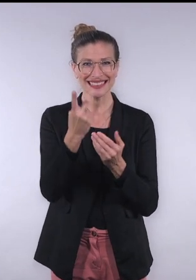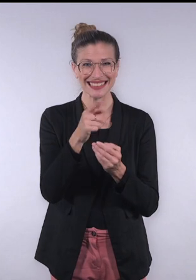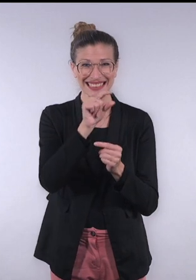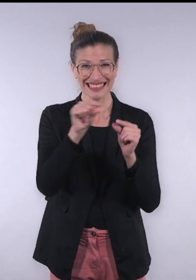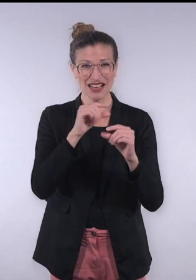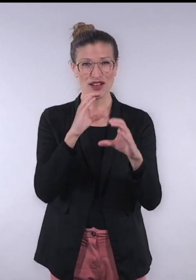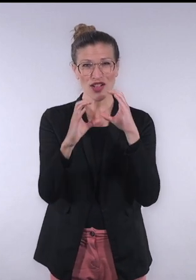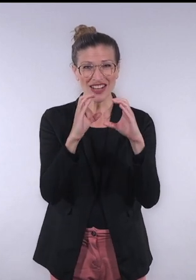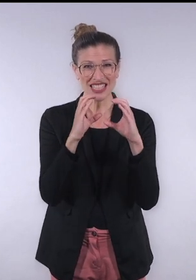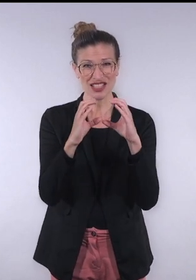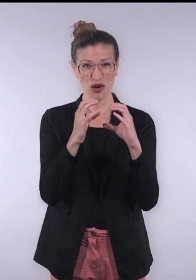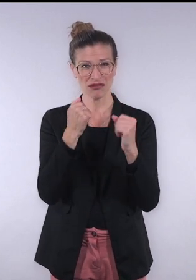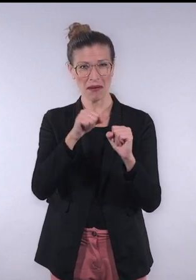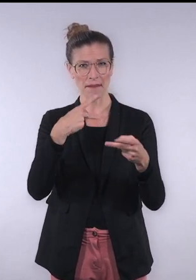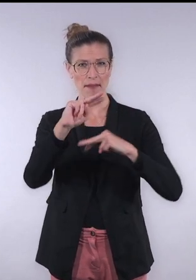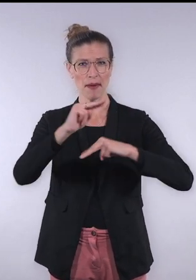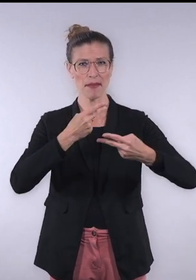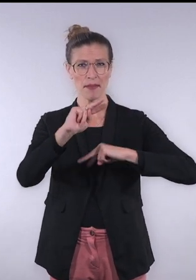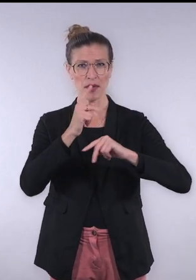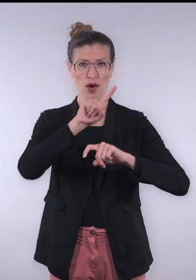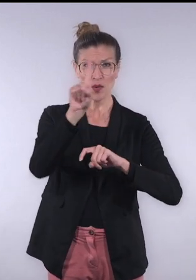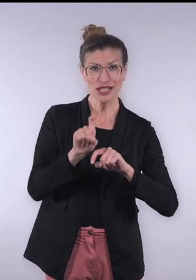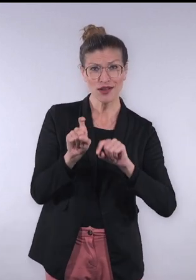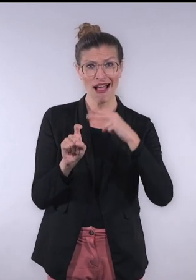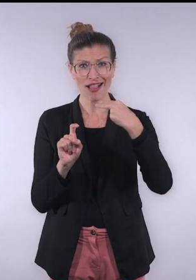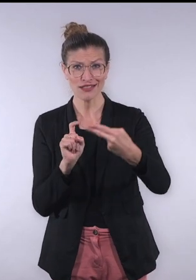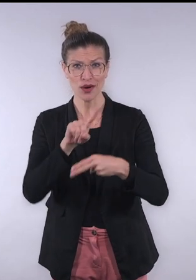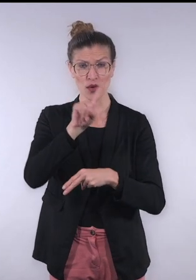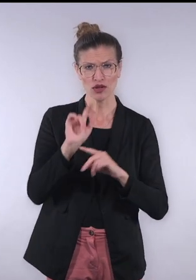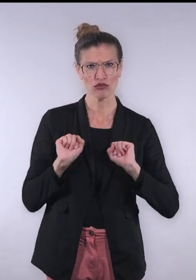Alana AI redefines conversational AI by extending the question answer dynamics